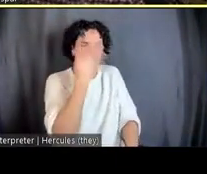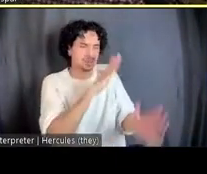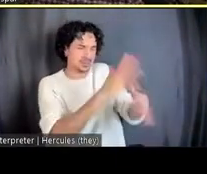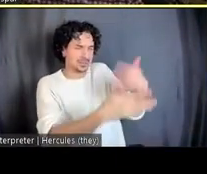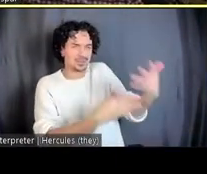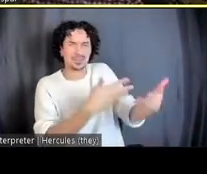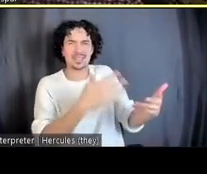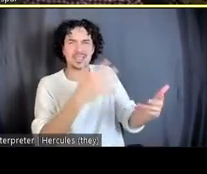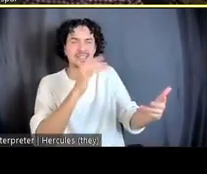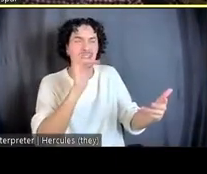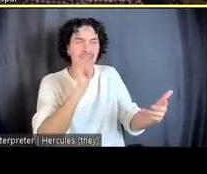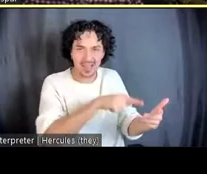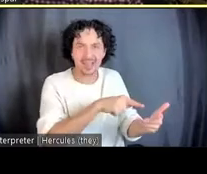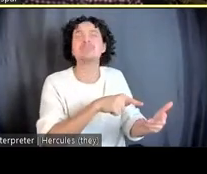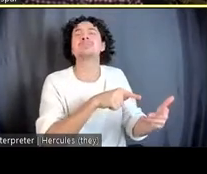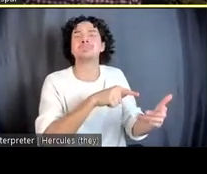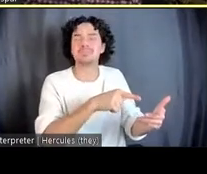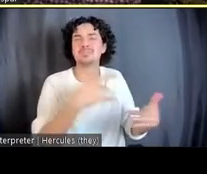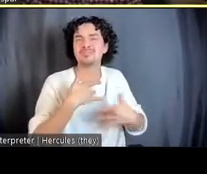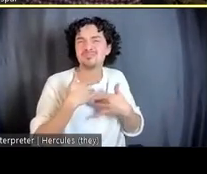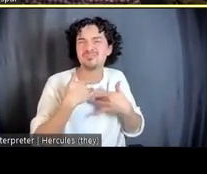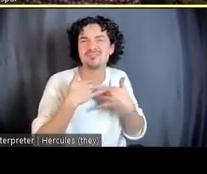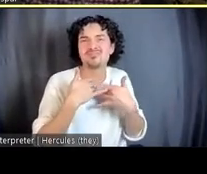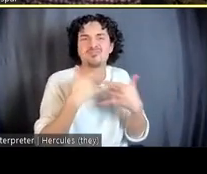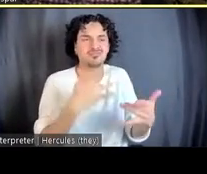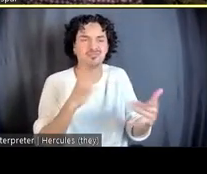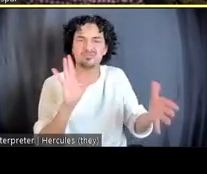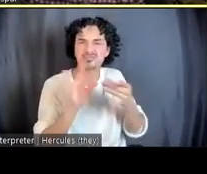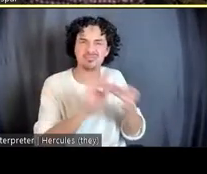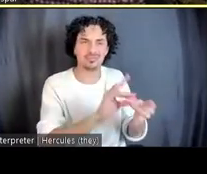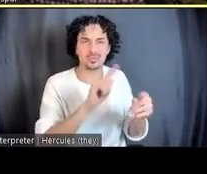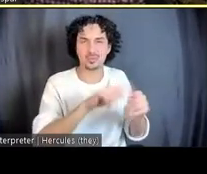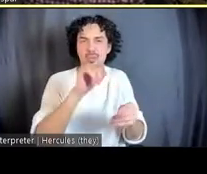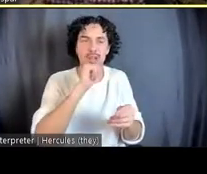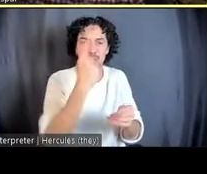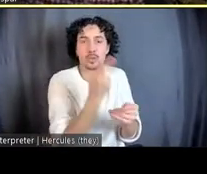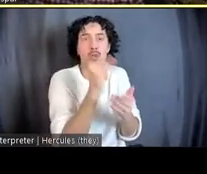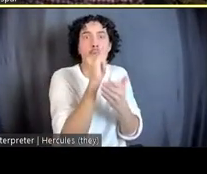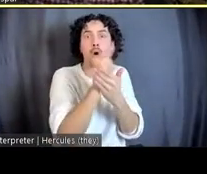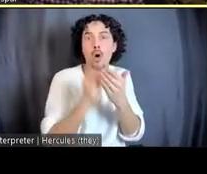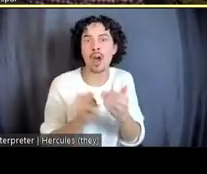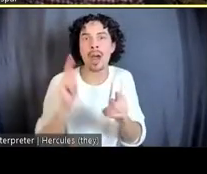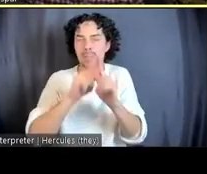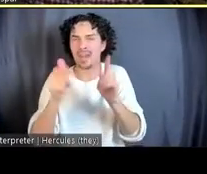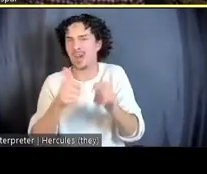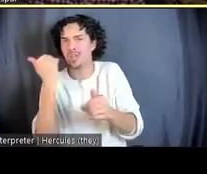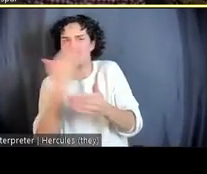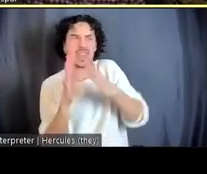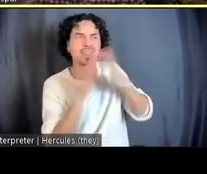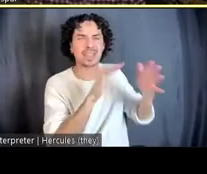exclusive to the field of art, that notions of beauty and aesthetics are